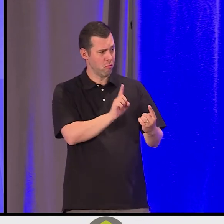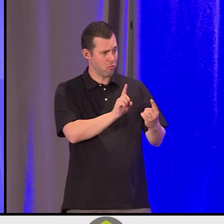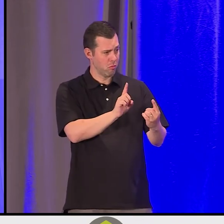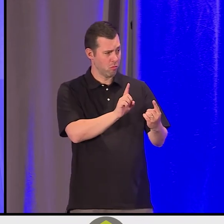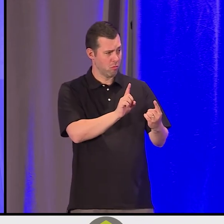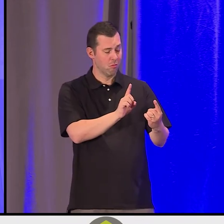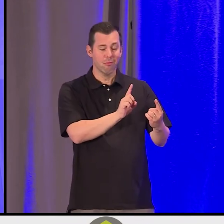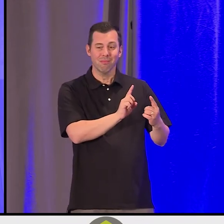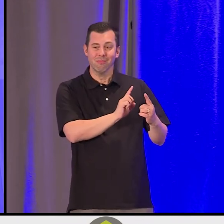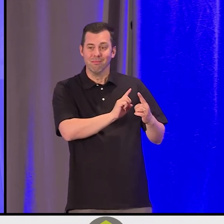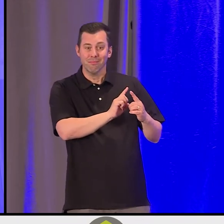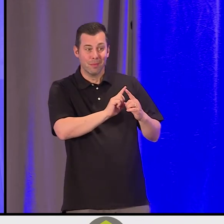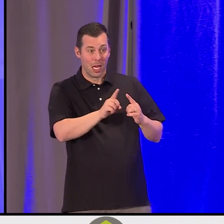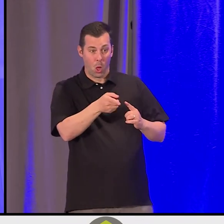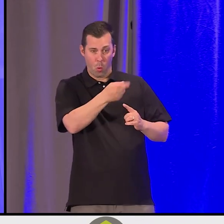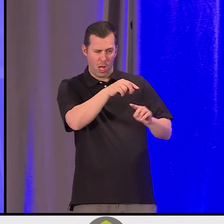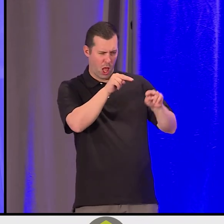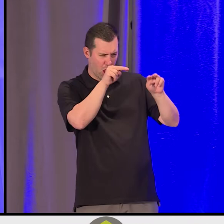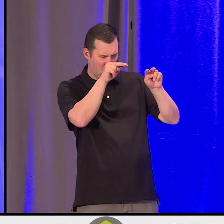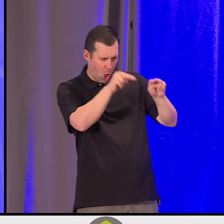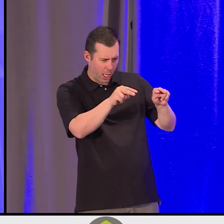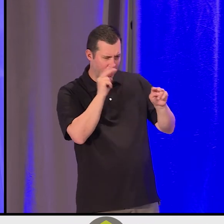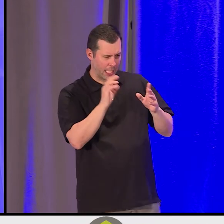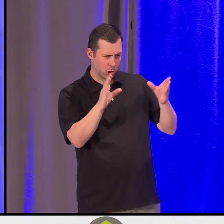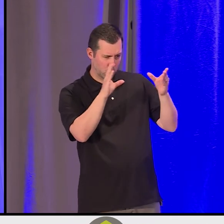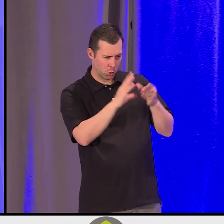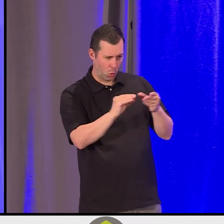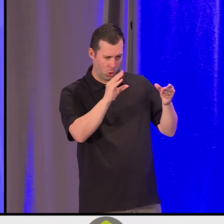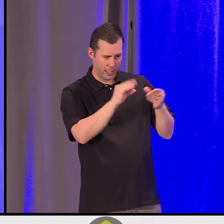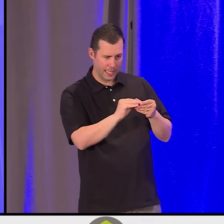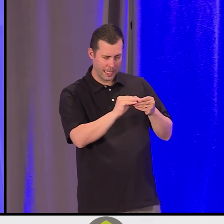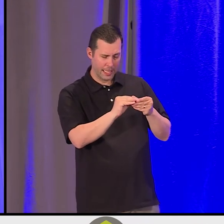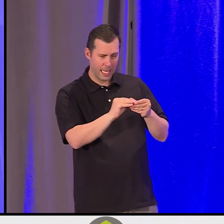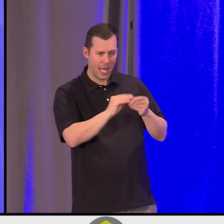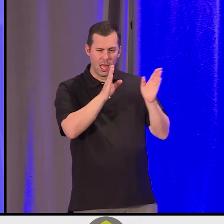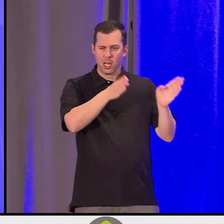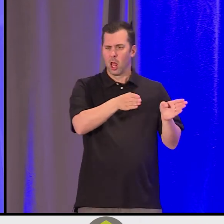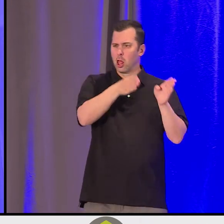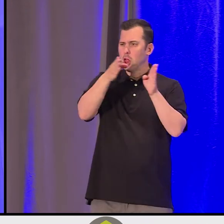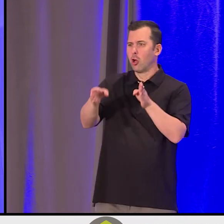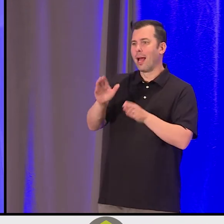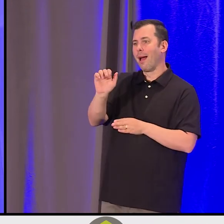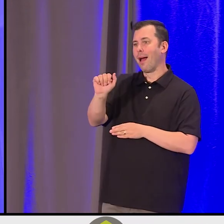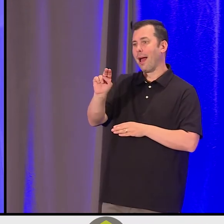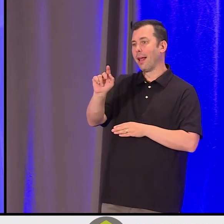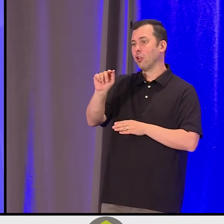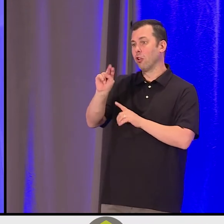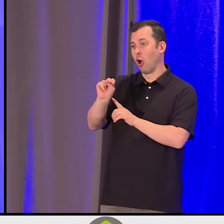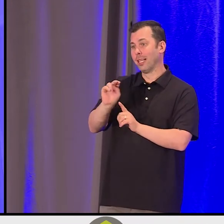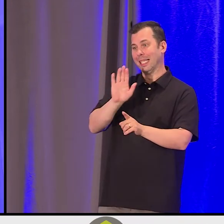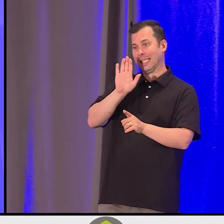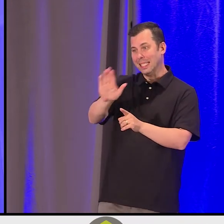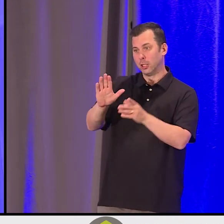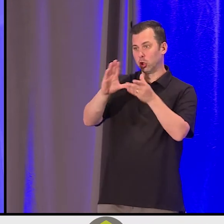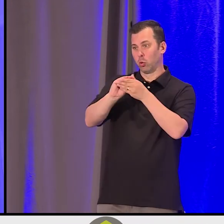to take the time, as Anton and his team are working on in Fort St. James, to be mindful. To be self aware.